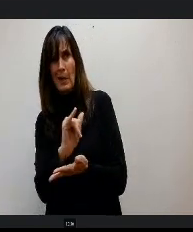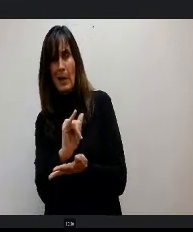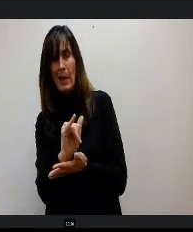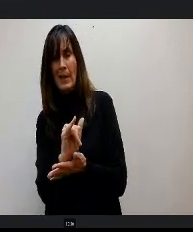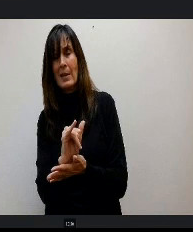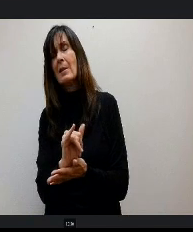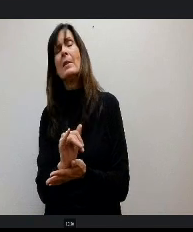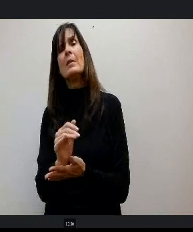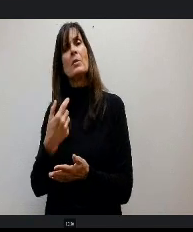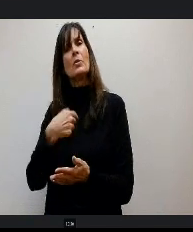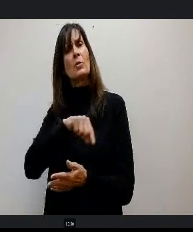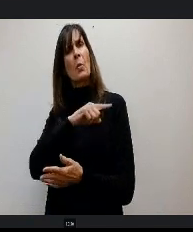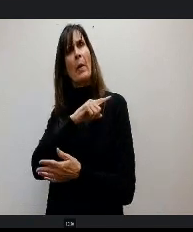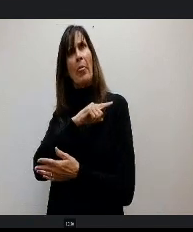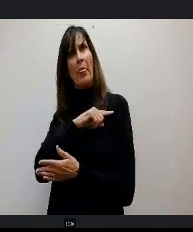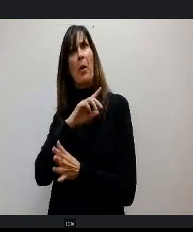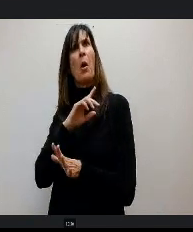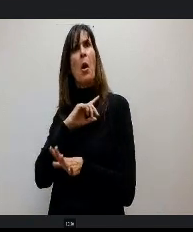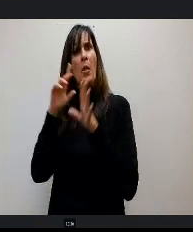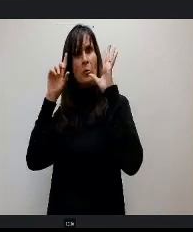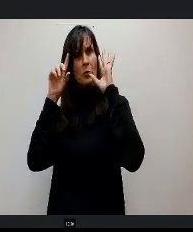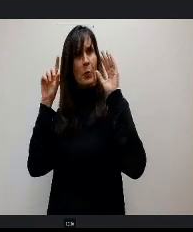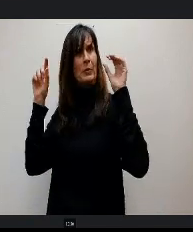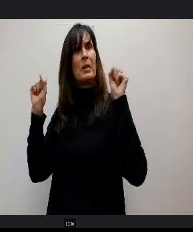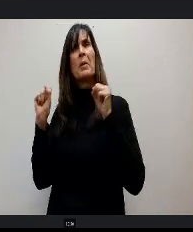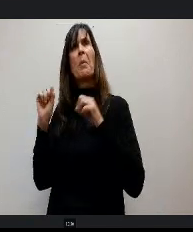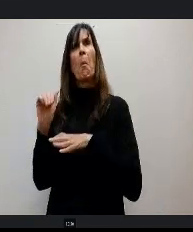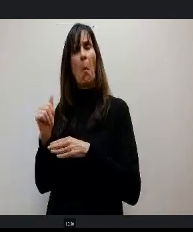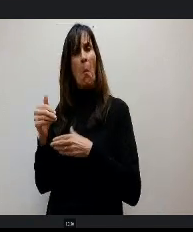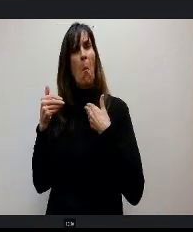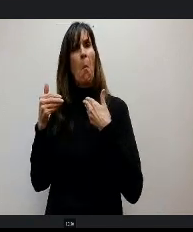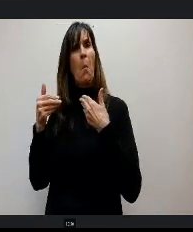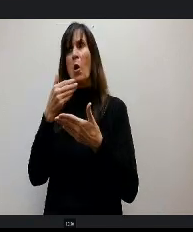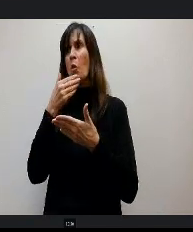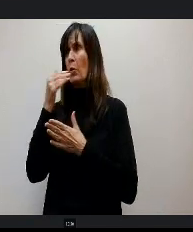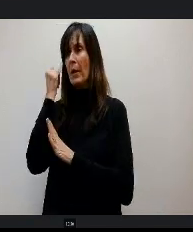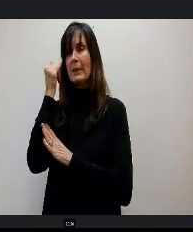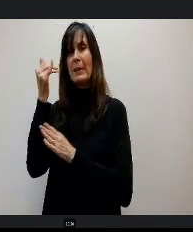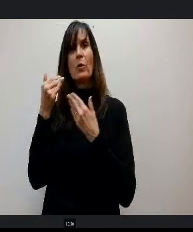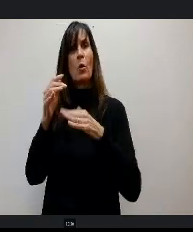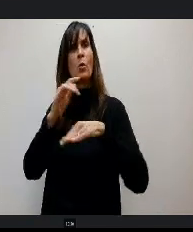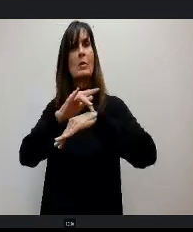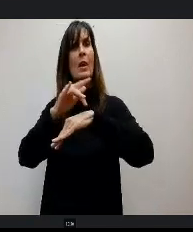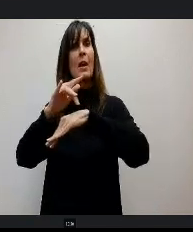idea. And Superintendent Mrs. Haberer was like, OK. That's actually a good idea. So we got permission slips and we